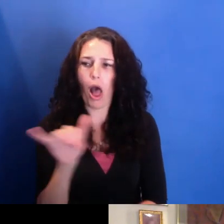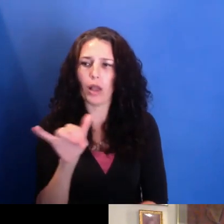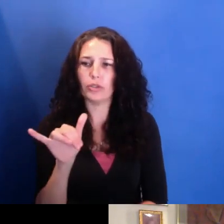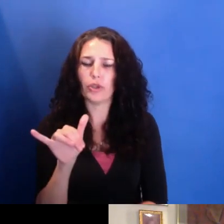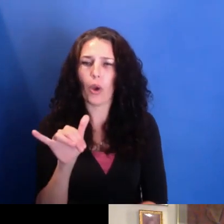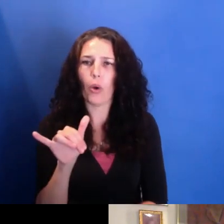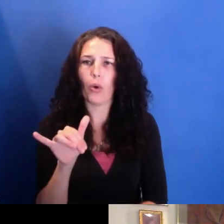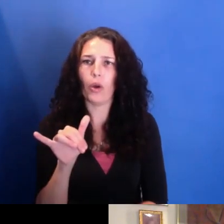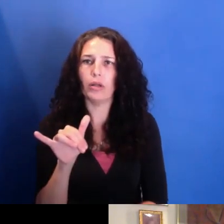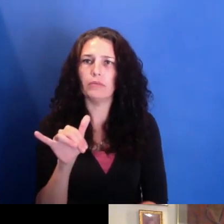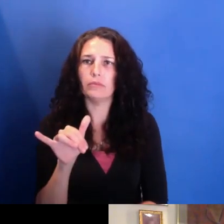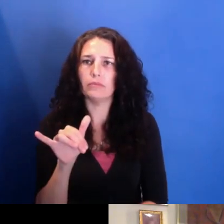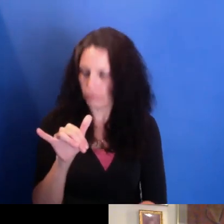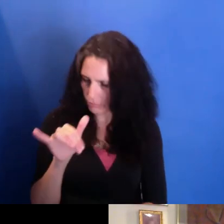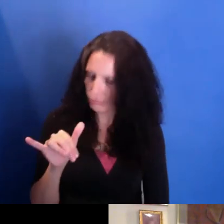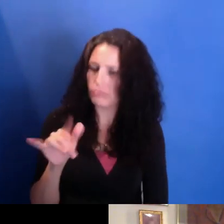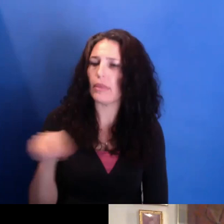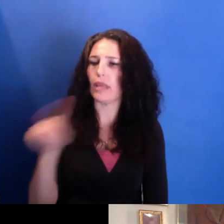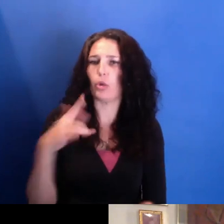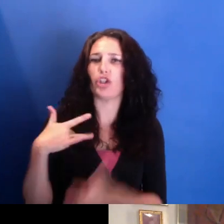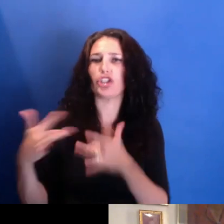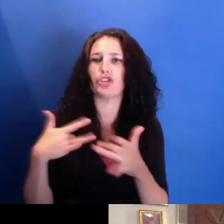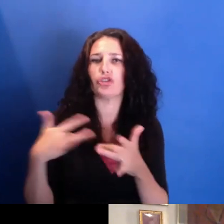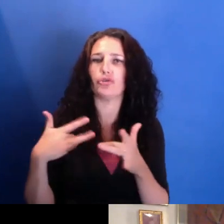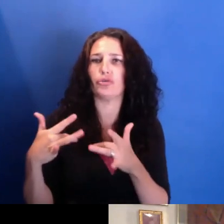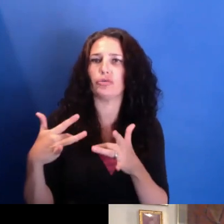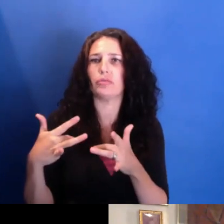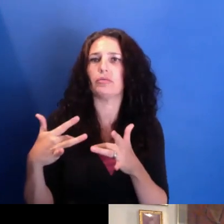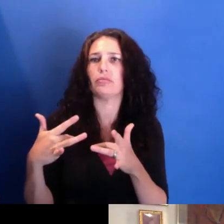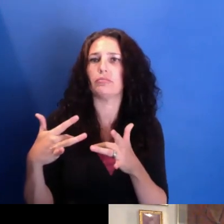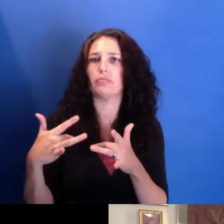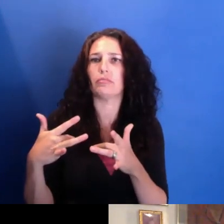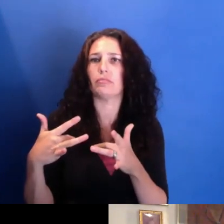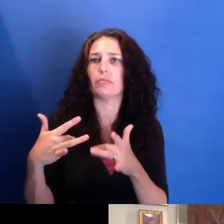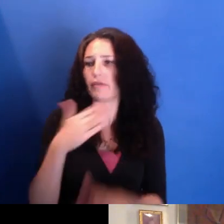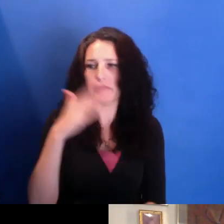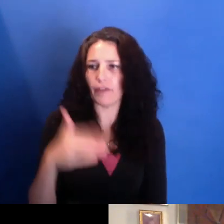while very much concerned with not ever being subservient,